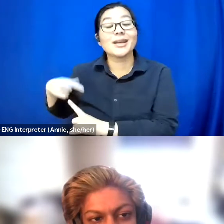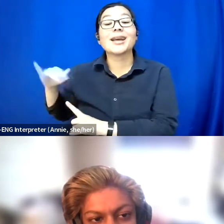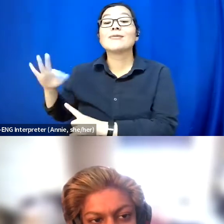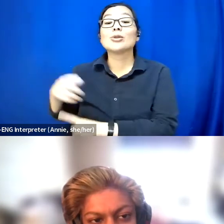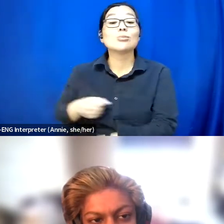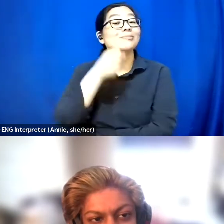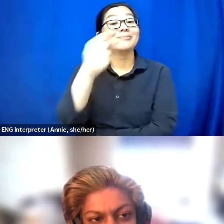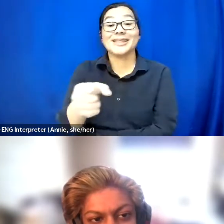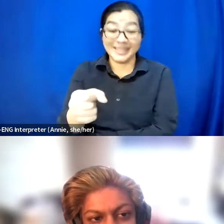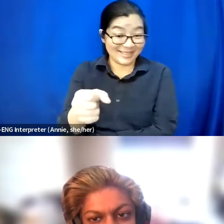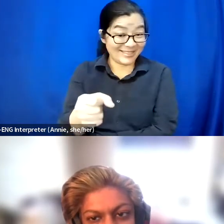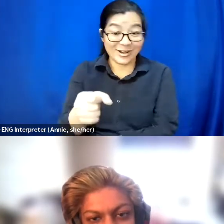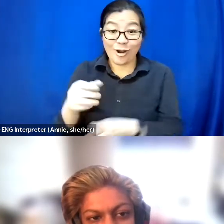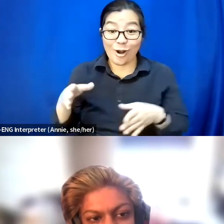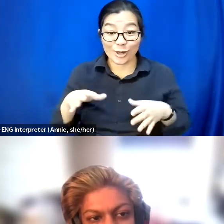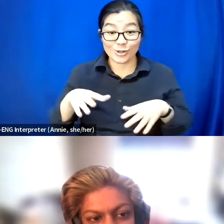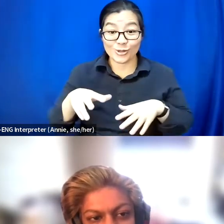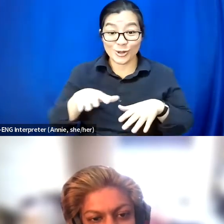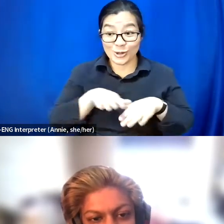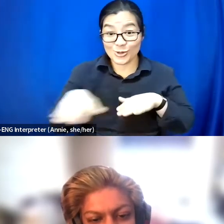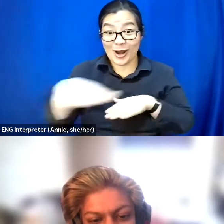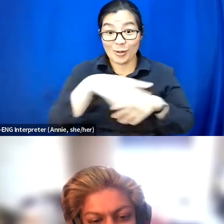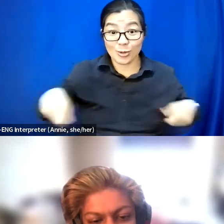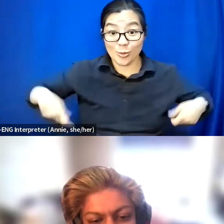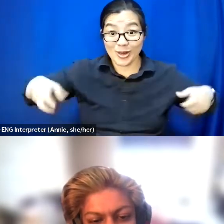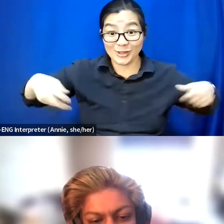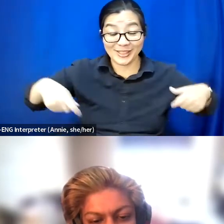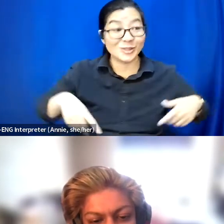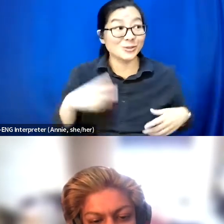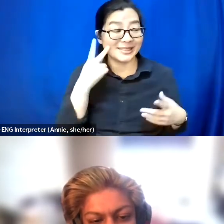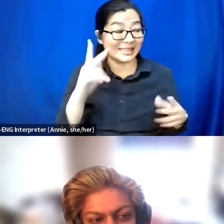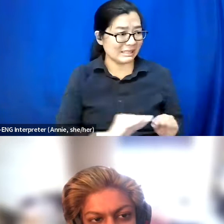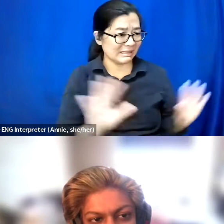that are racing we would see how I'm not a Olympian in any way.